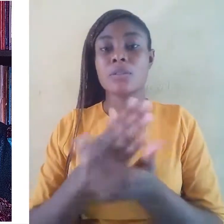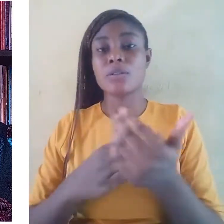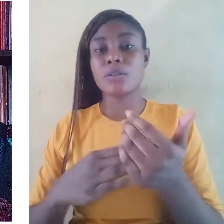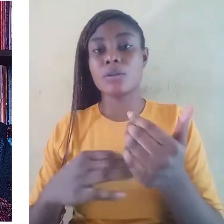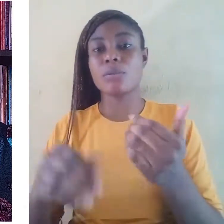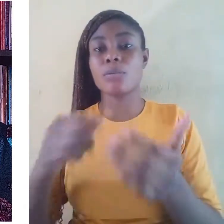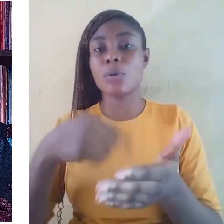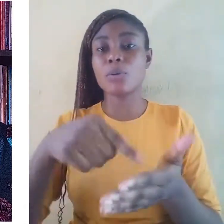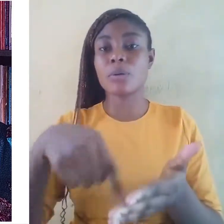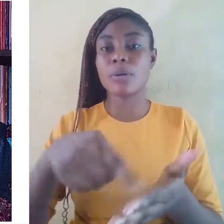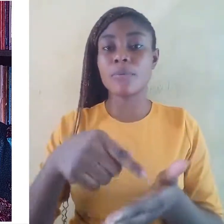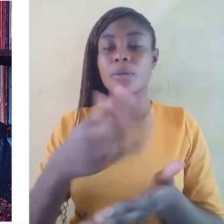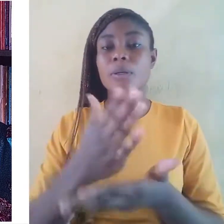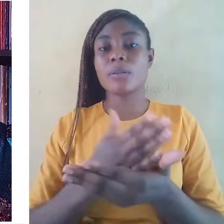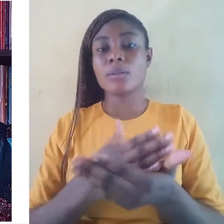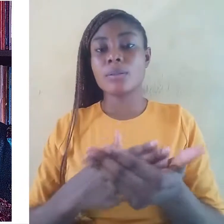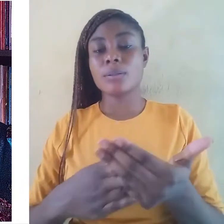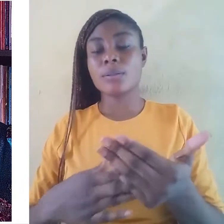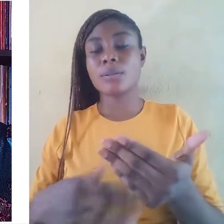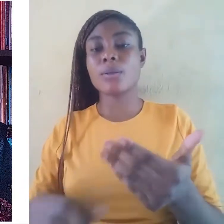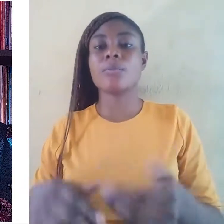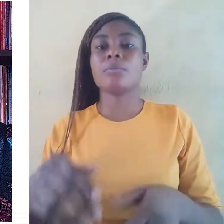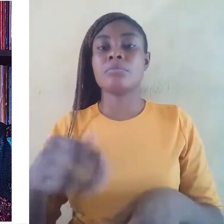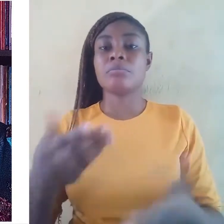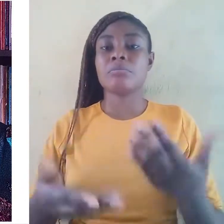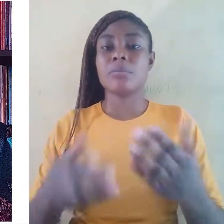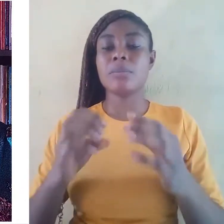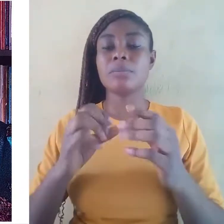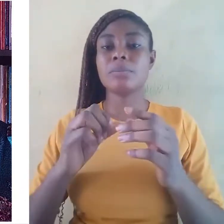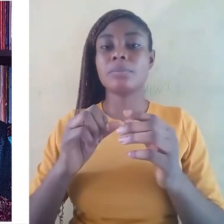while others may need to begin from the expansion and codification stage.